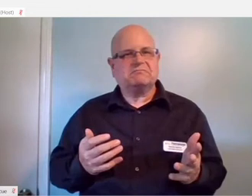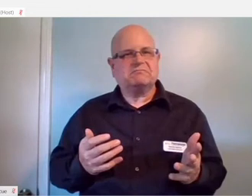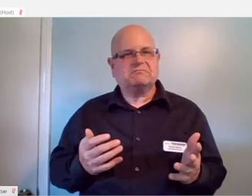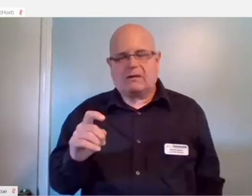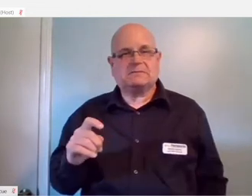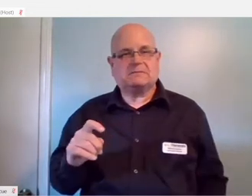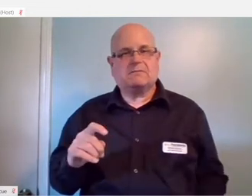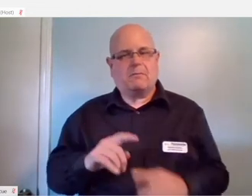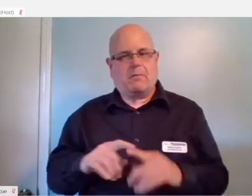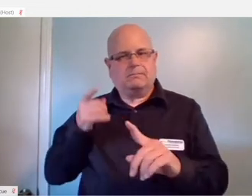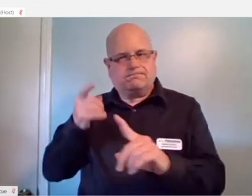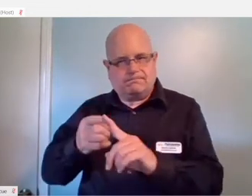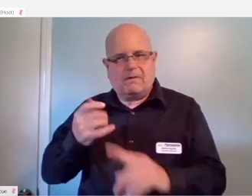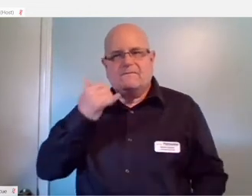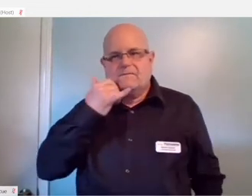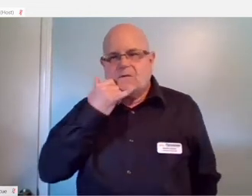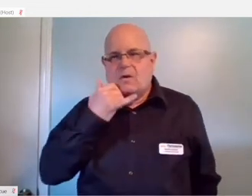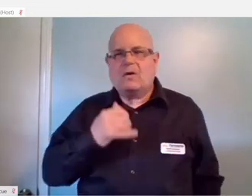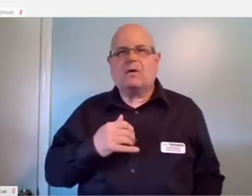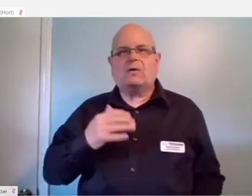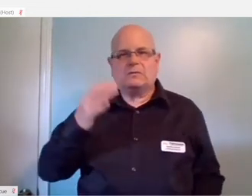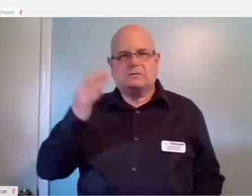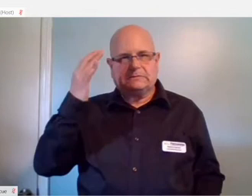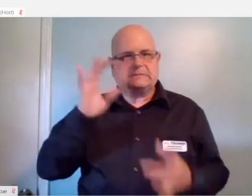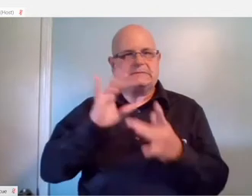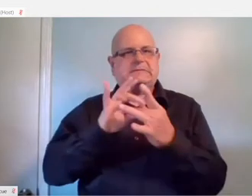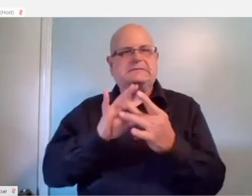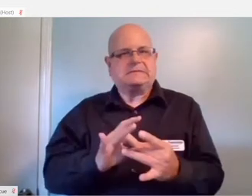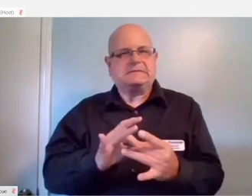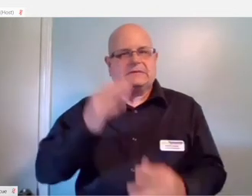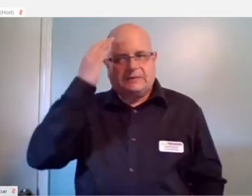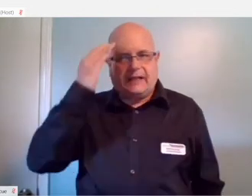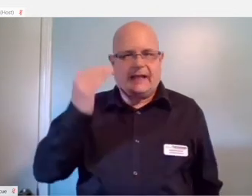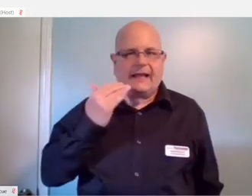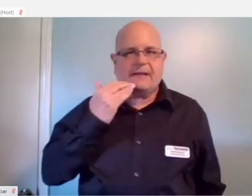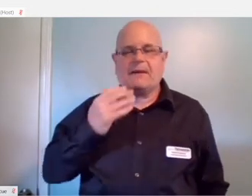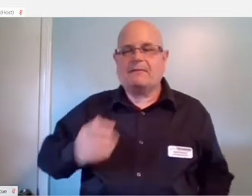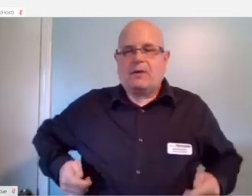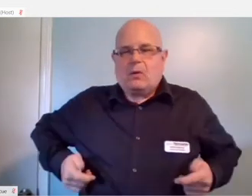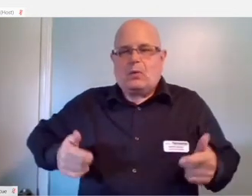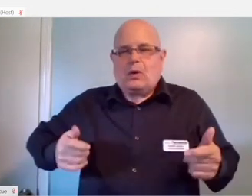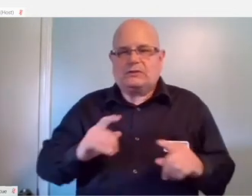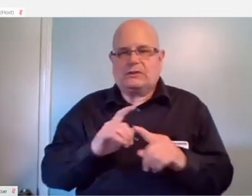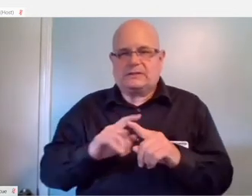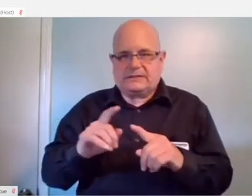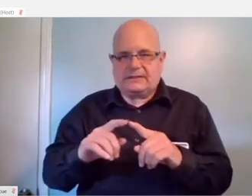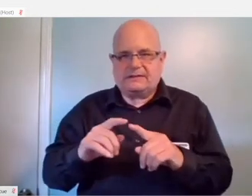It can interface wirelessly. If people are using a wheelchair and they have an array of buttons around their head,